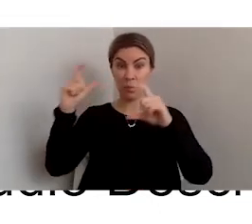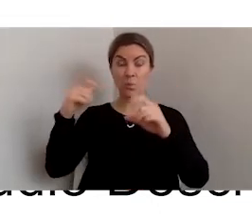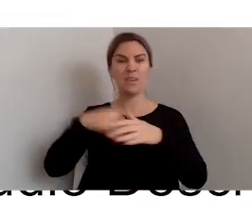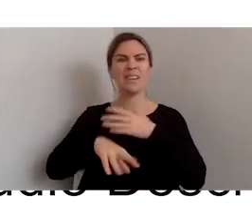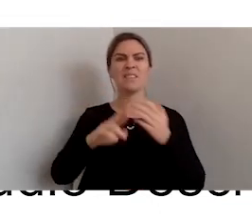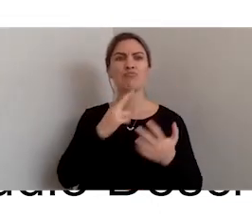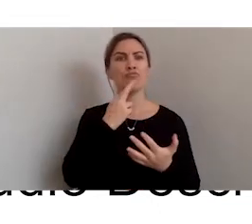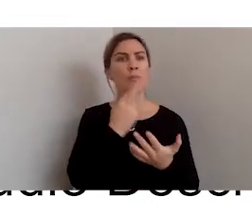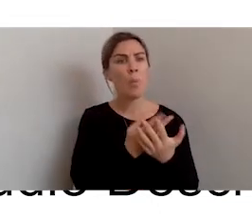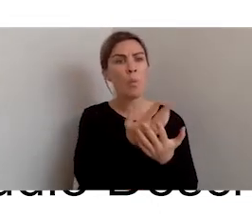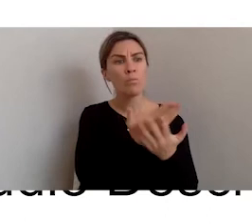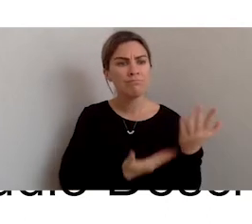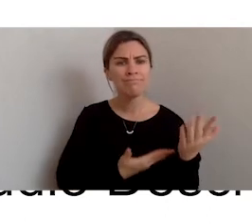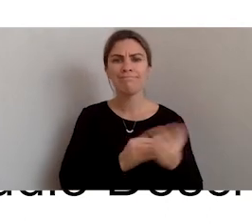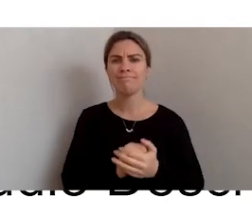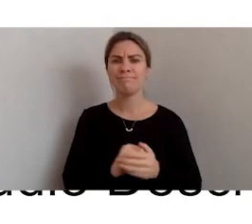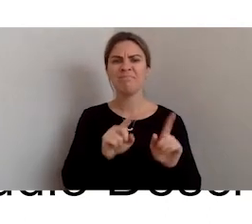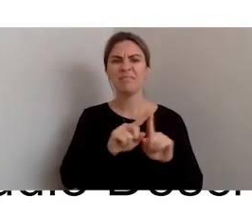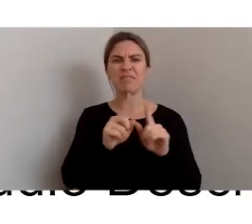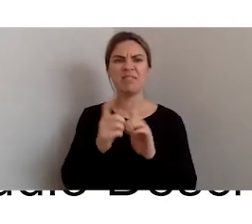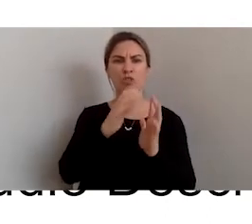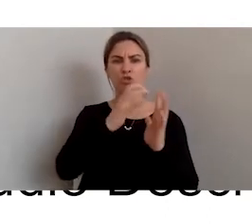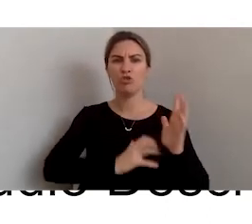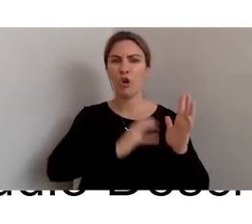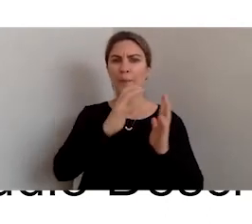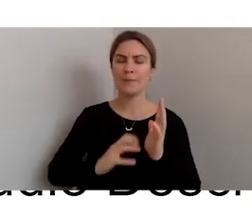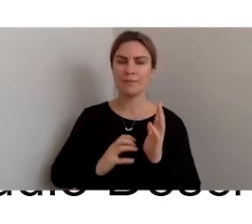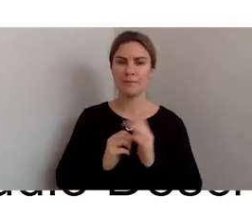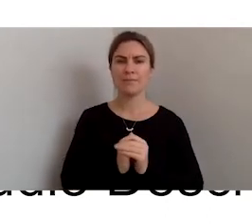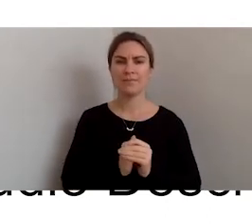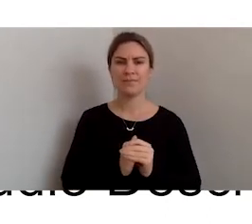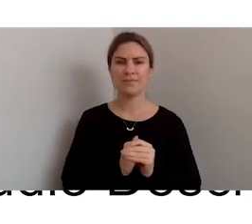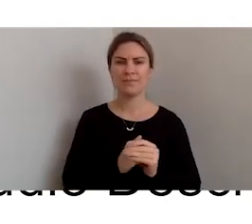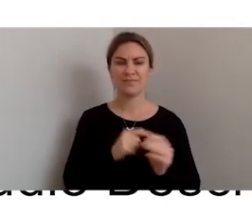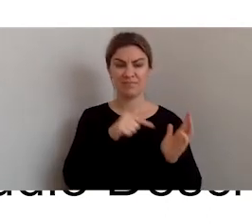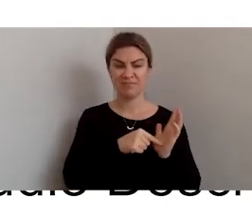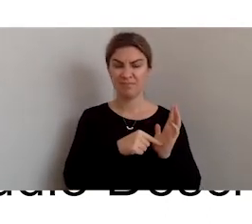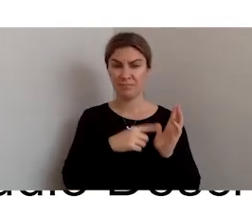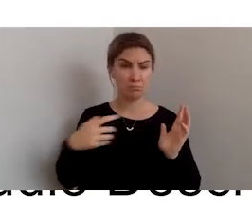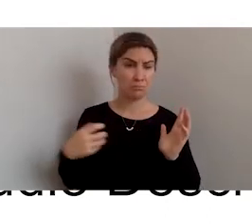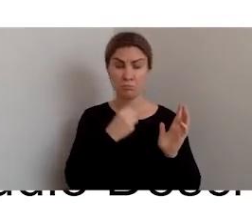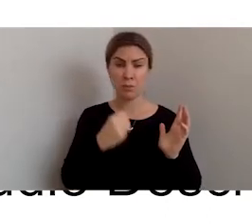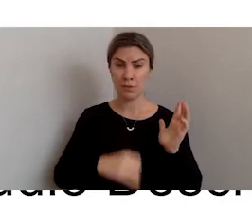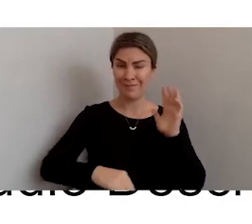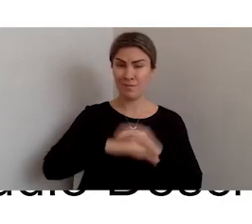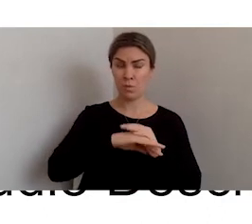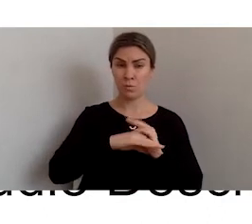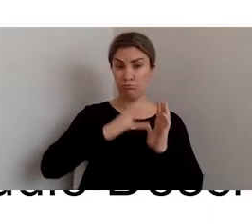different types of documents, and for that reason, you don't need a full description, because it then detracts from what the actual